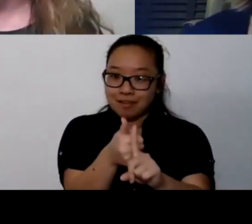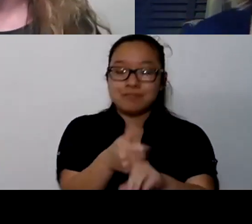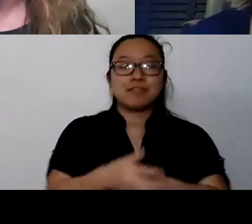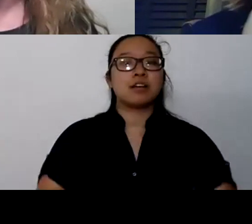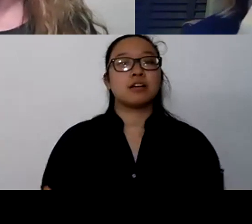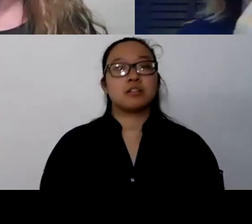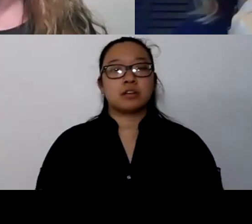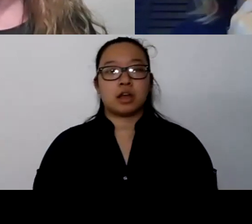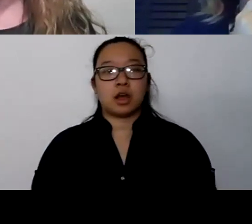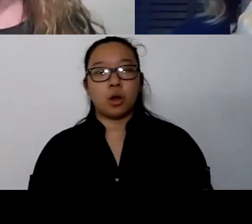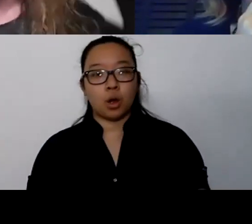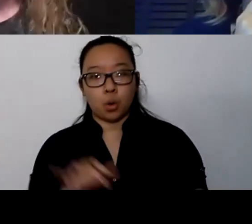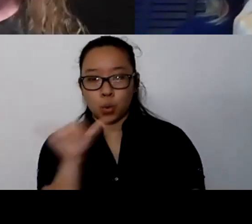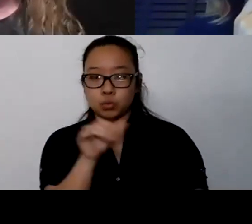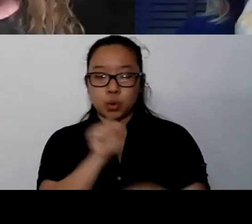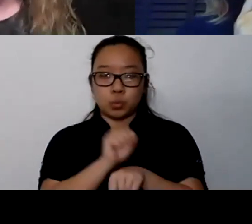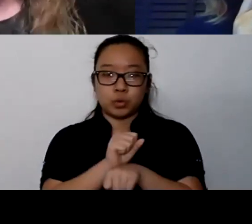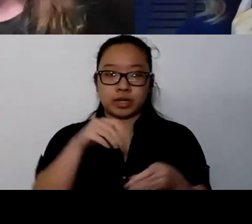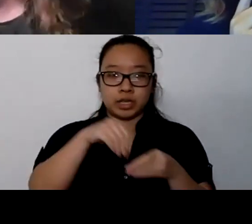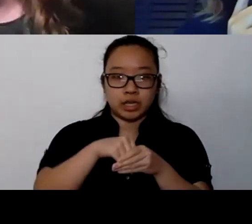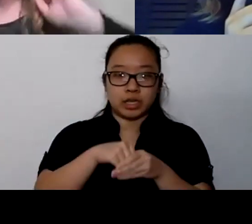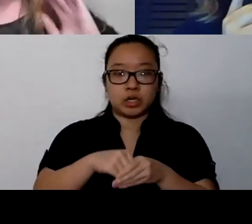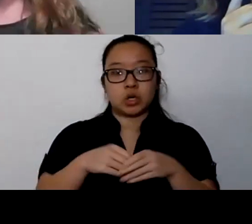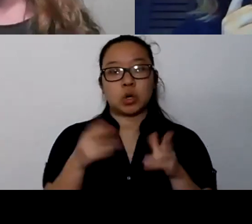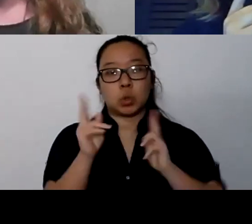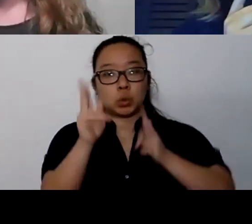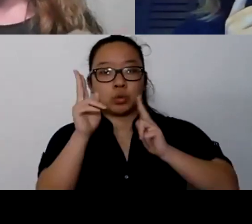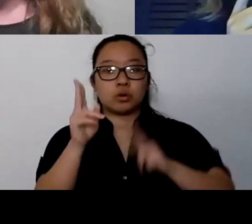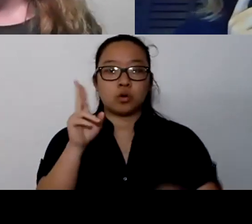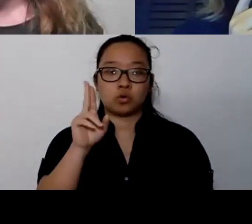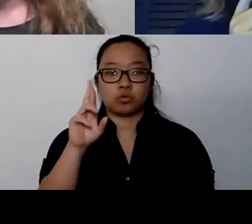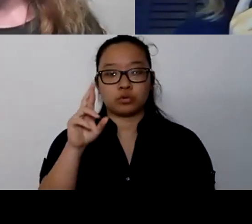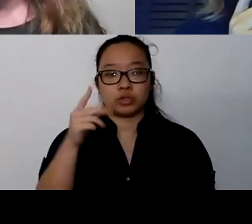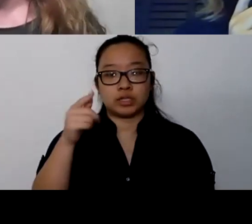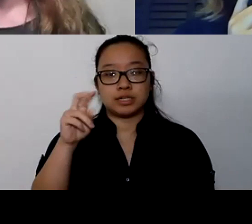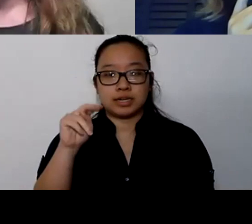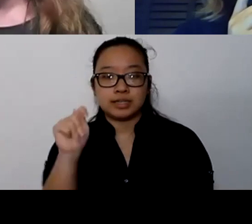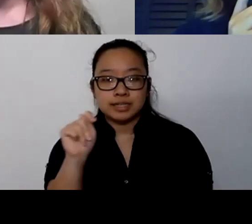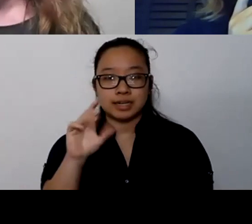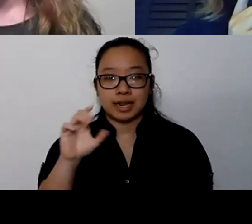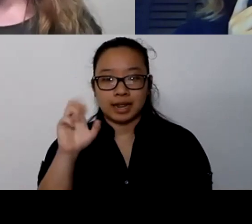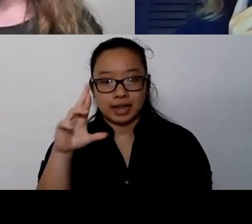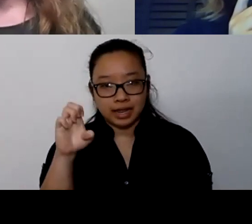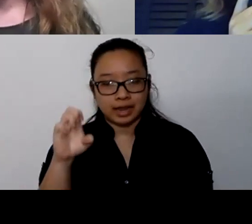which is, on some levels, I feel is like a no dial. Like, yes, we should have that everywhere.